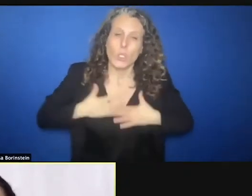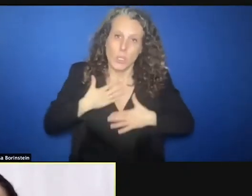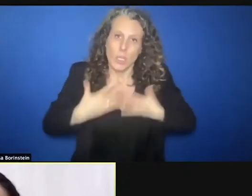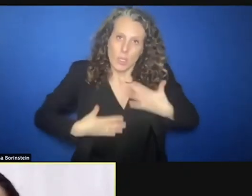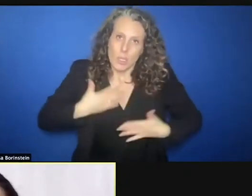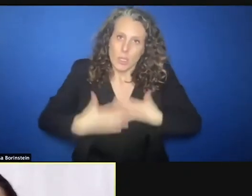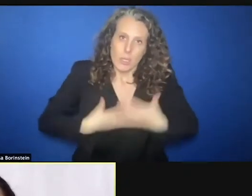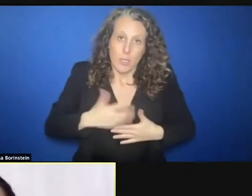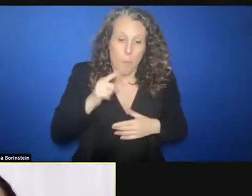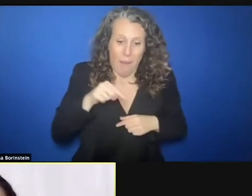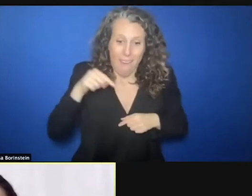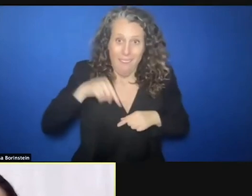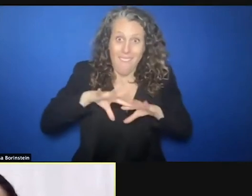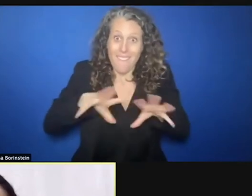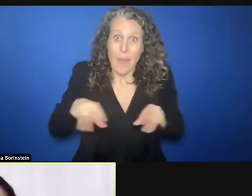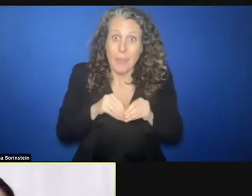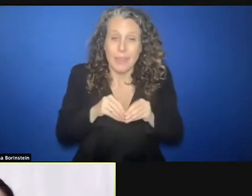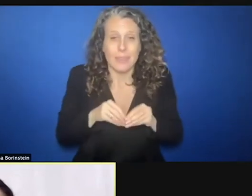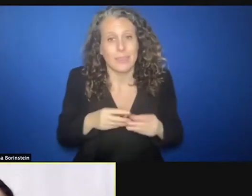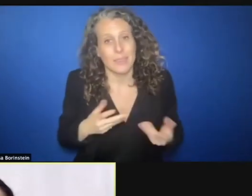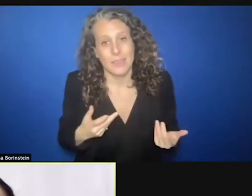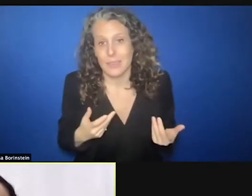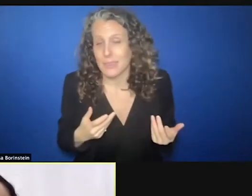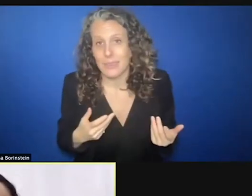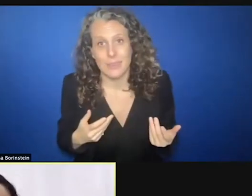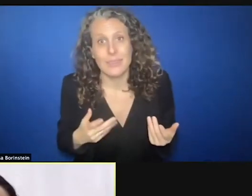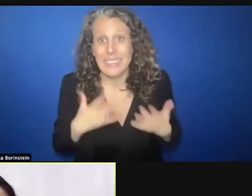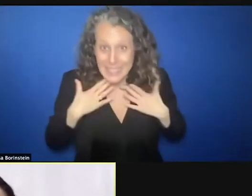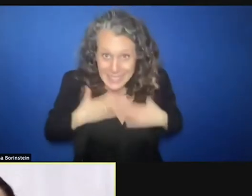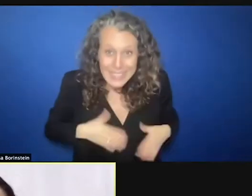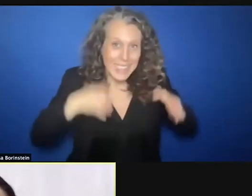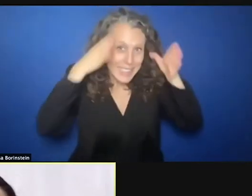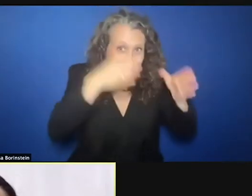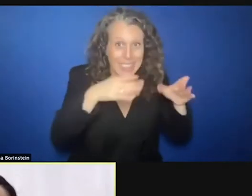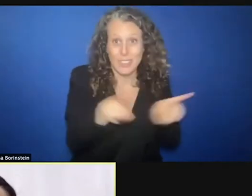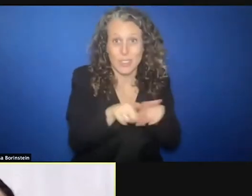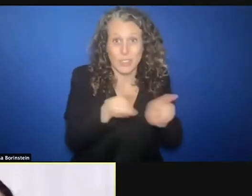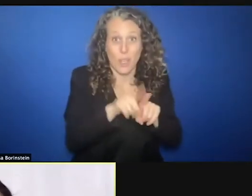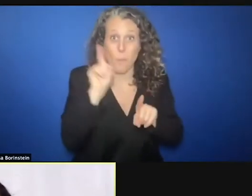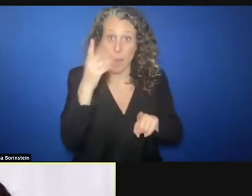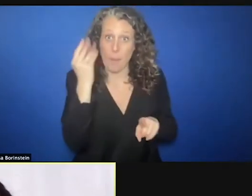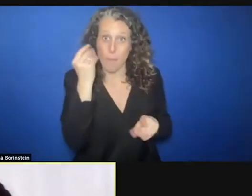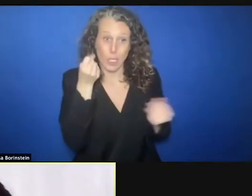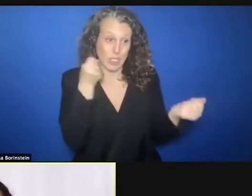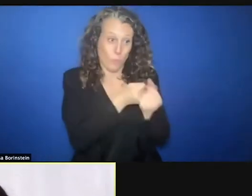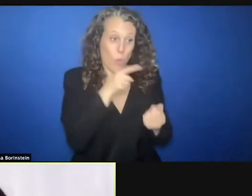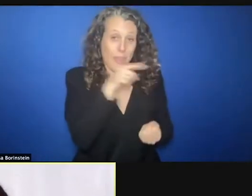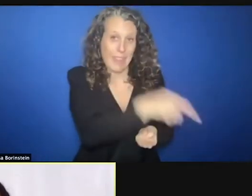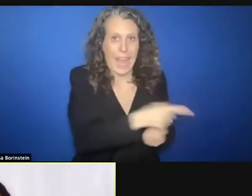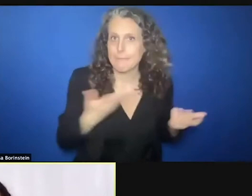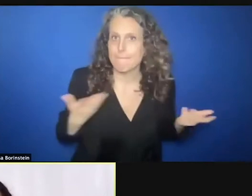need some of this work and attention for which we lack resources and to reintegrate a girl